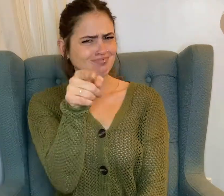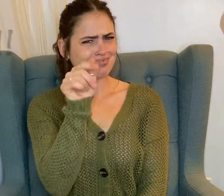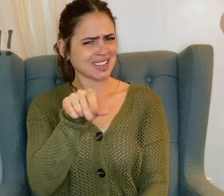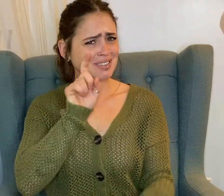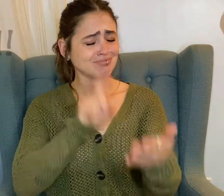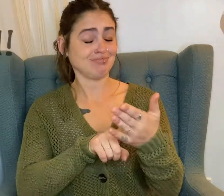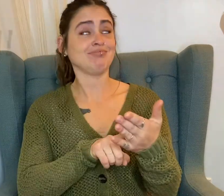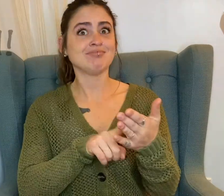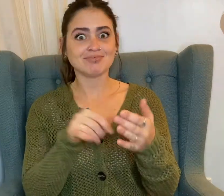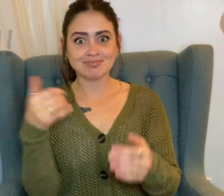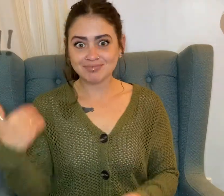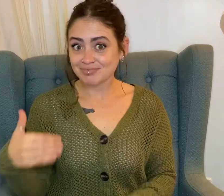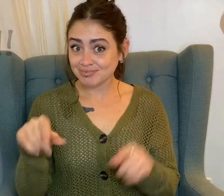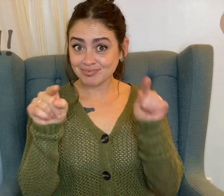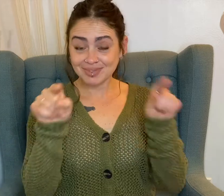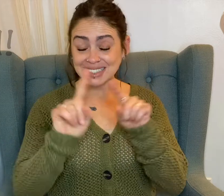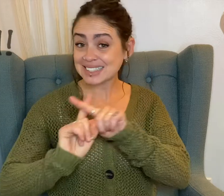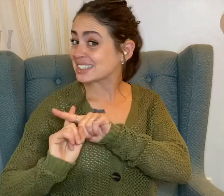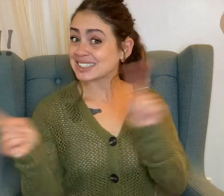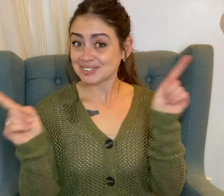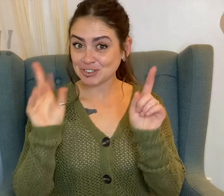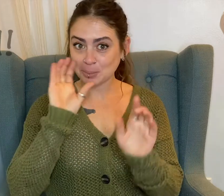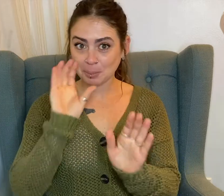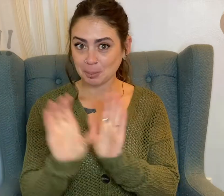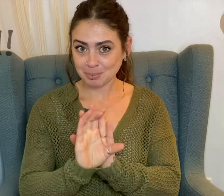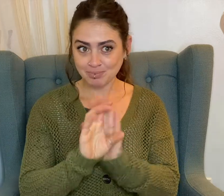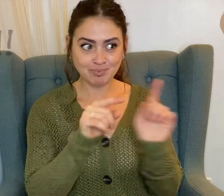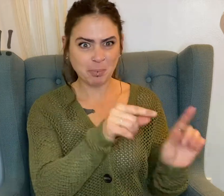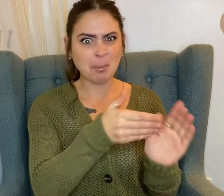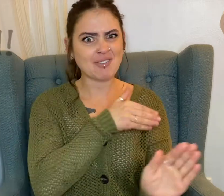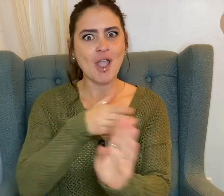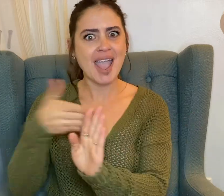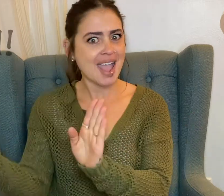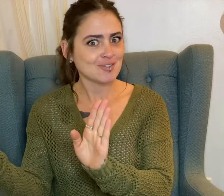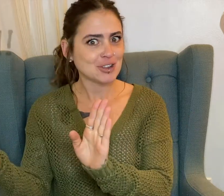one can clearly discern the differences for a fully excavated archaeological site!